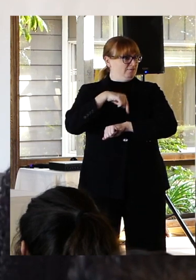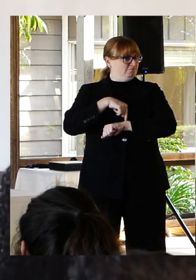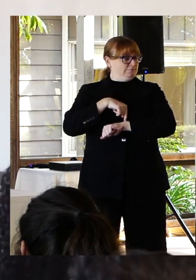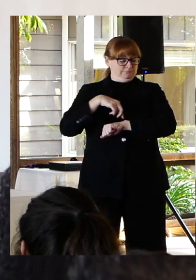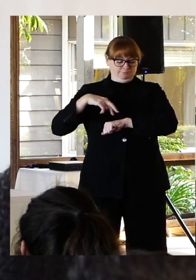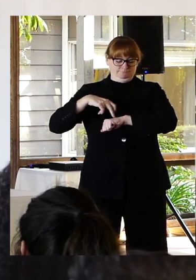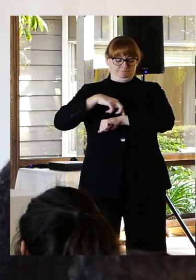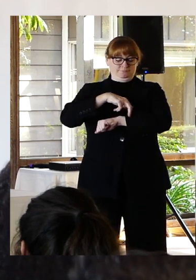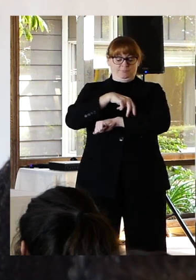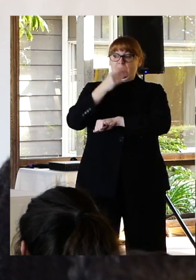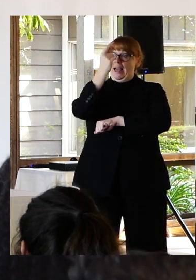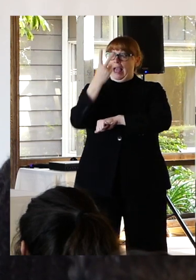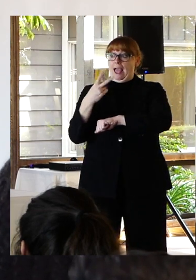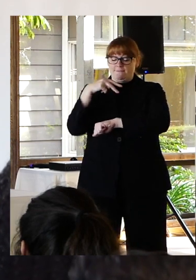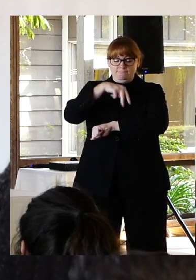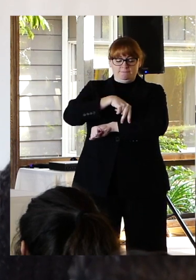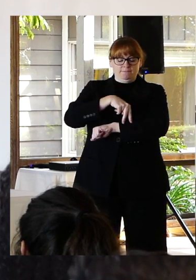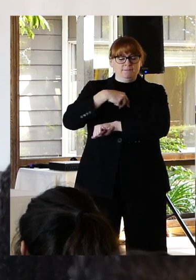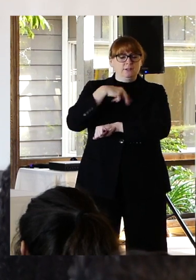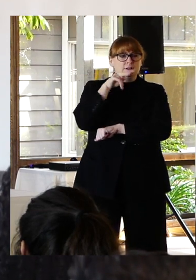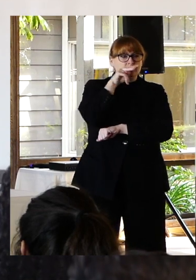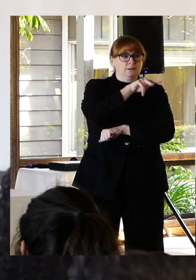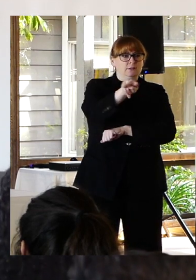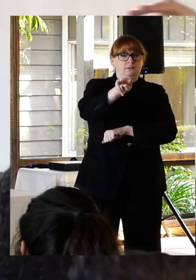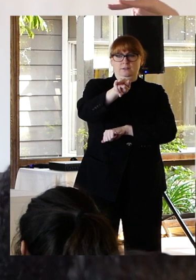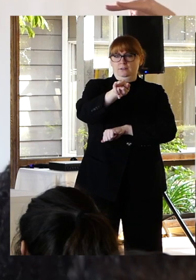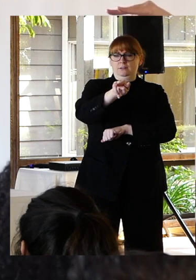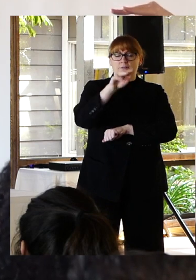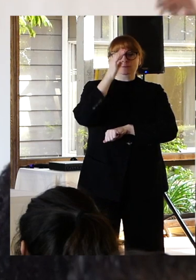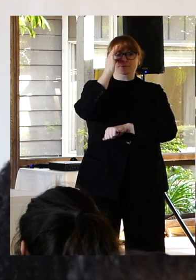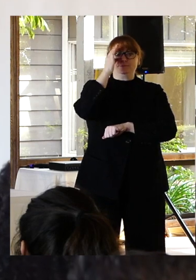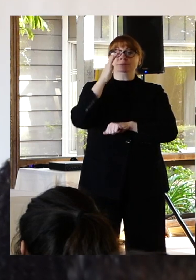half point of the bridge. I looked out. You know the city is iconic the